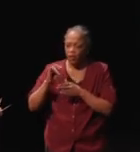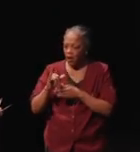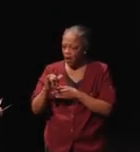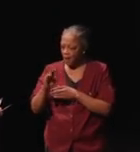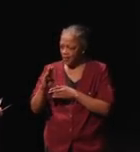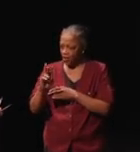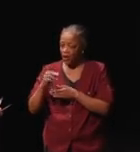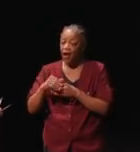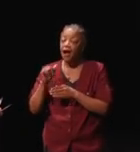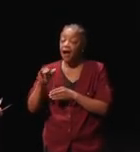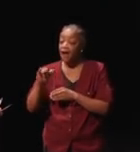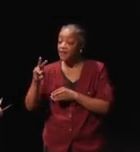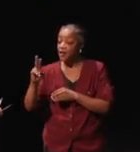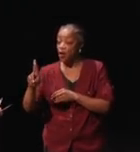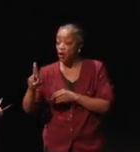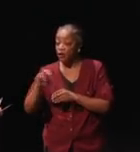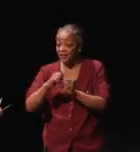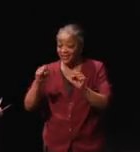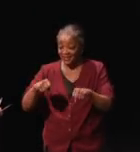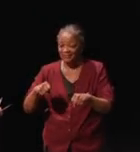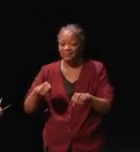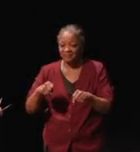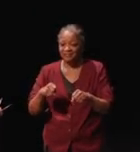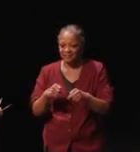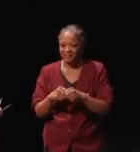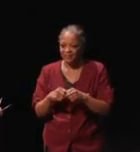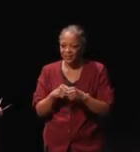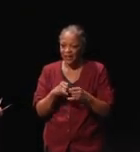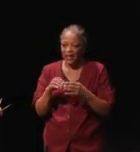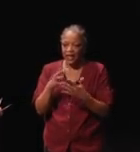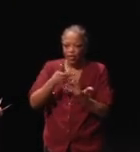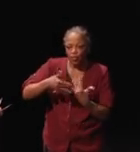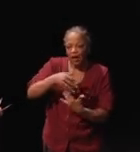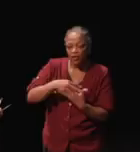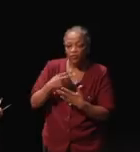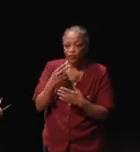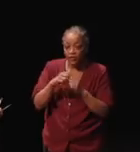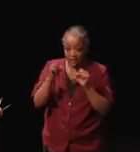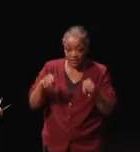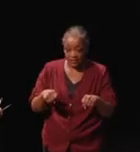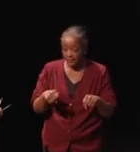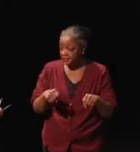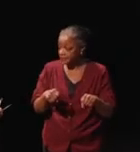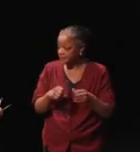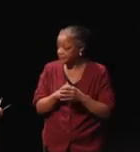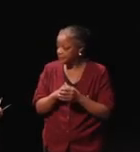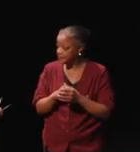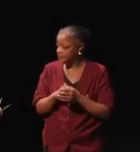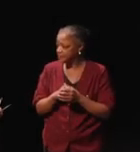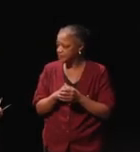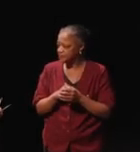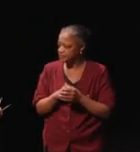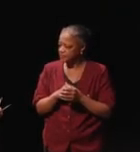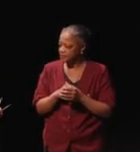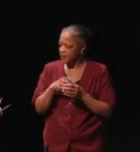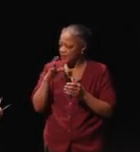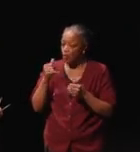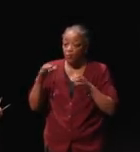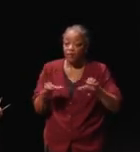Interactive Voice menu systems on telephones. It's probably one of the performance objectives that